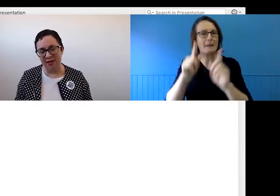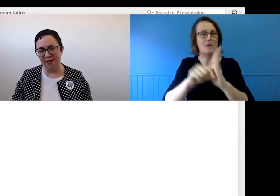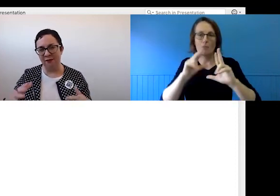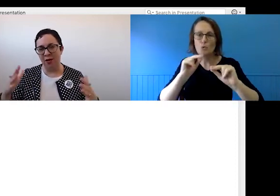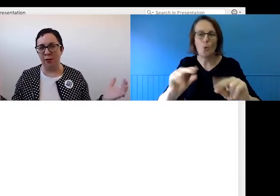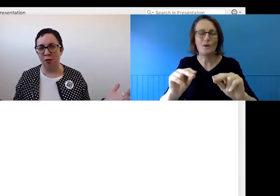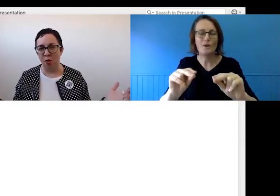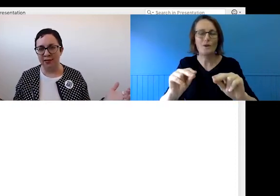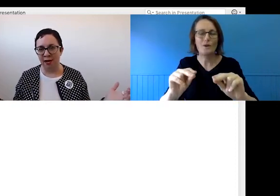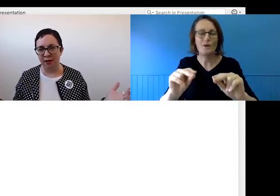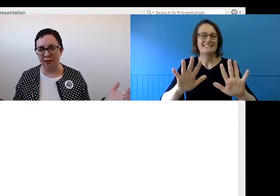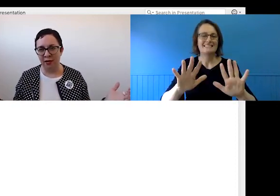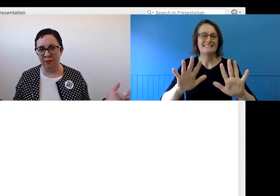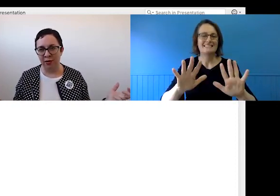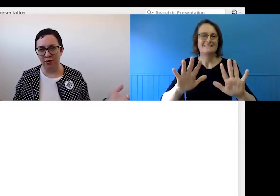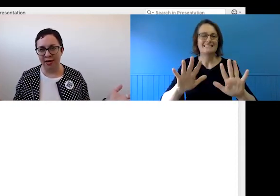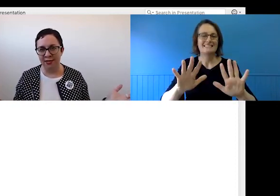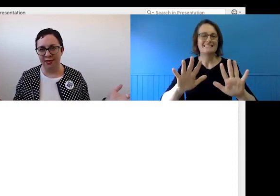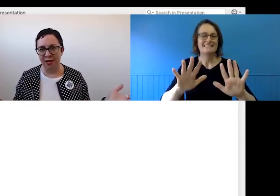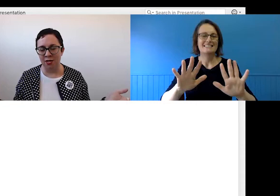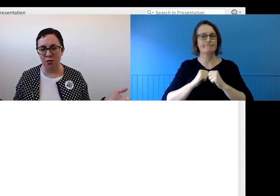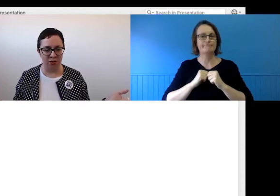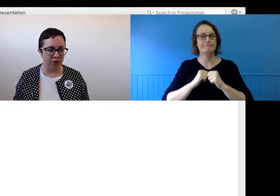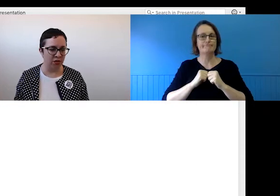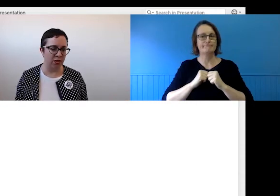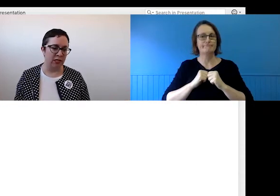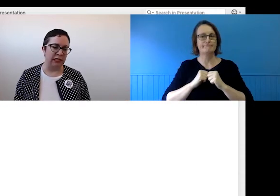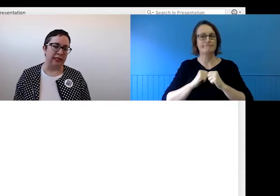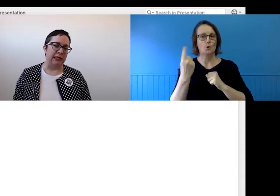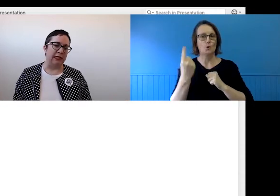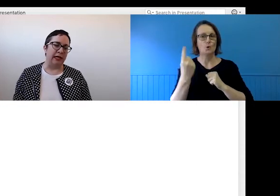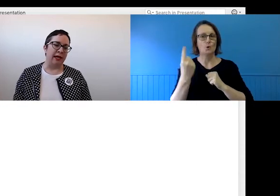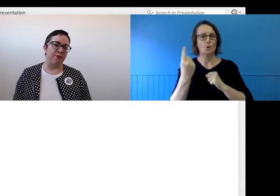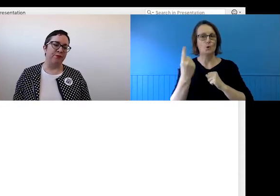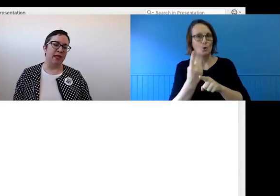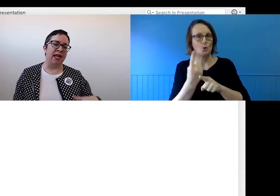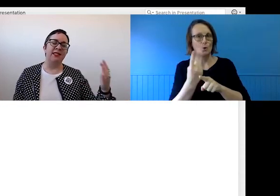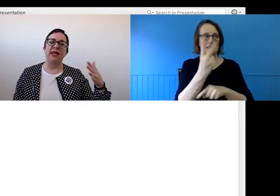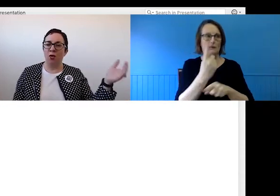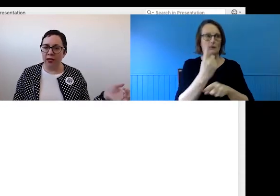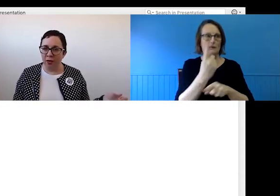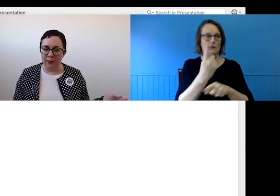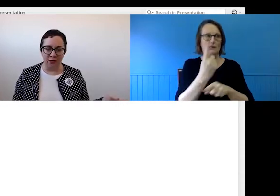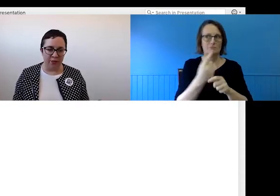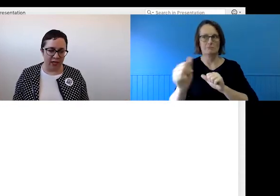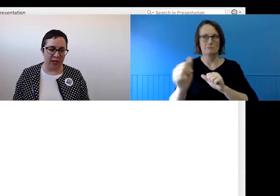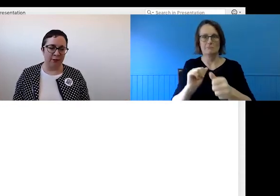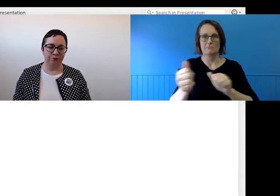then the following awkward silence while everyone decides who goes first. And instead calling on people directly.